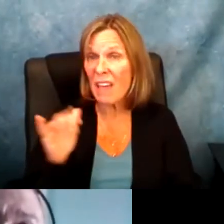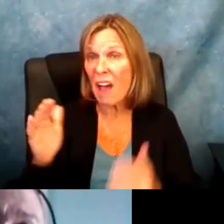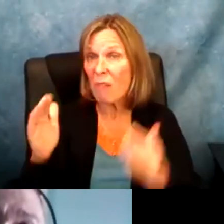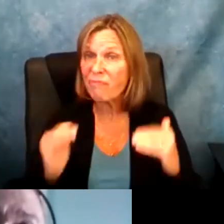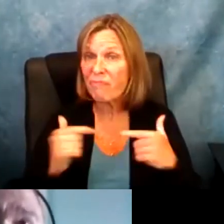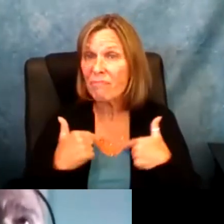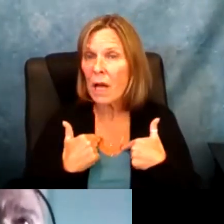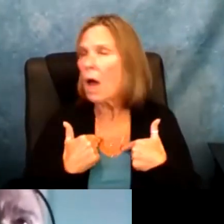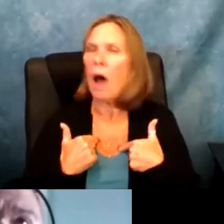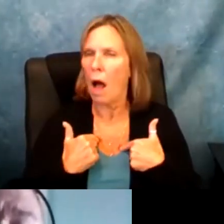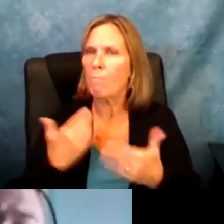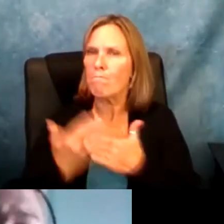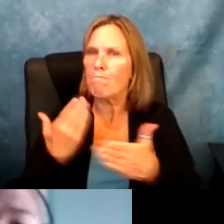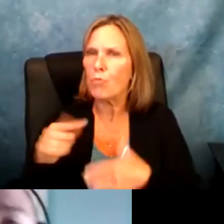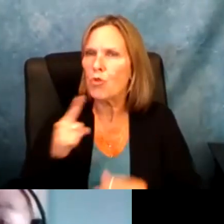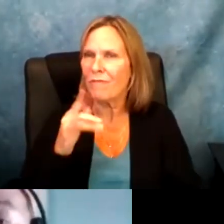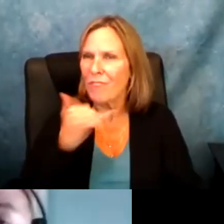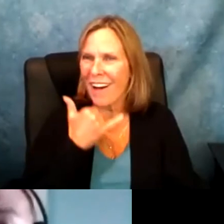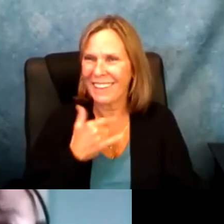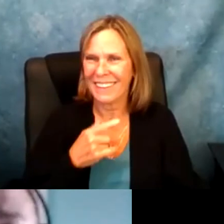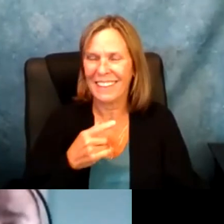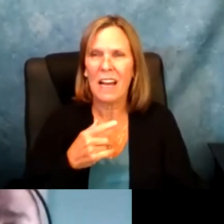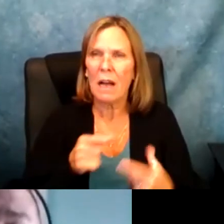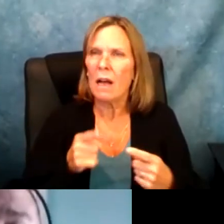of made me say, if you think I am